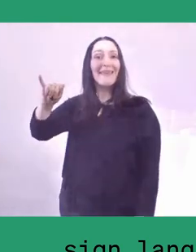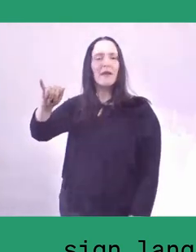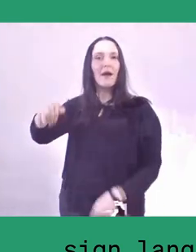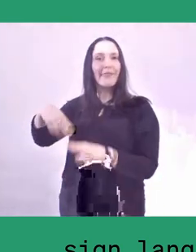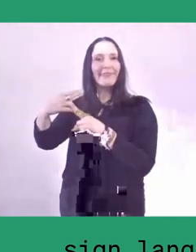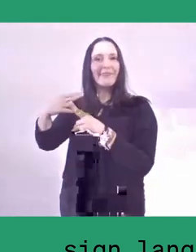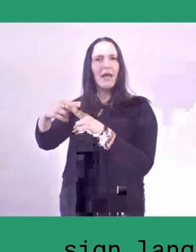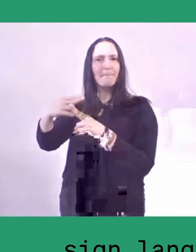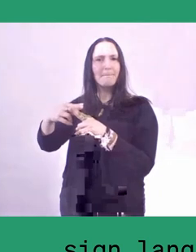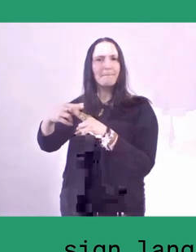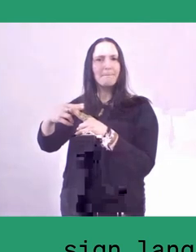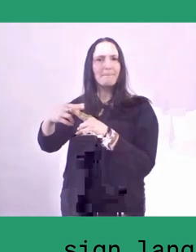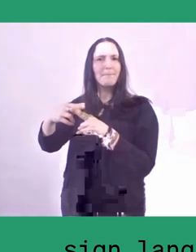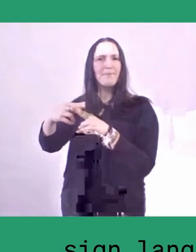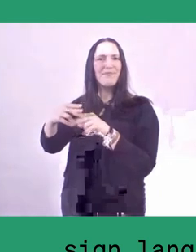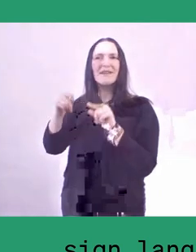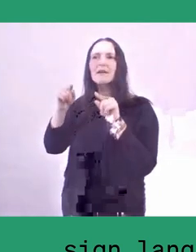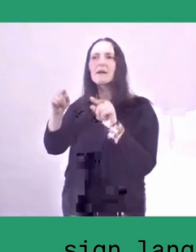which is the Madurese word for "cocoon".